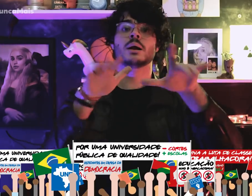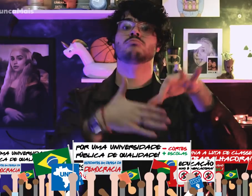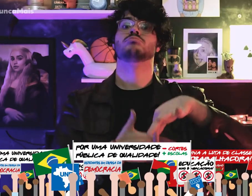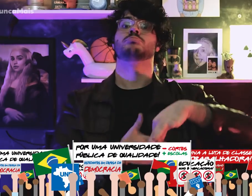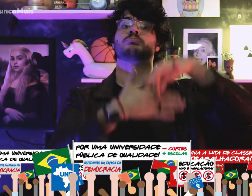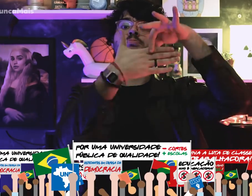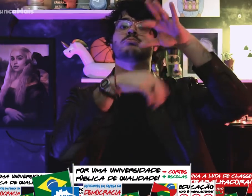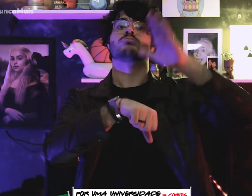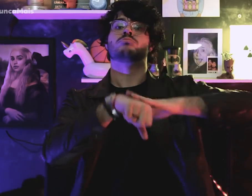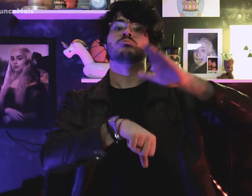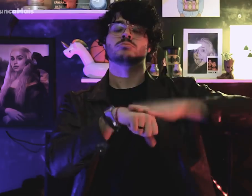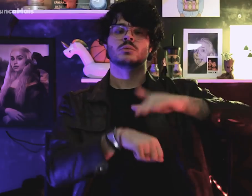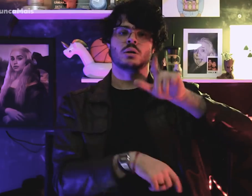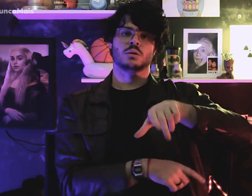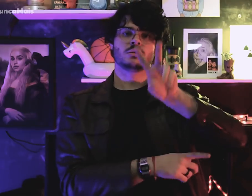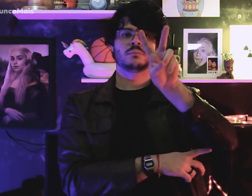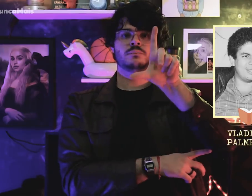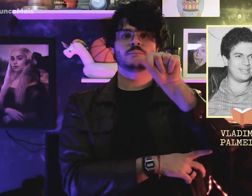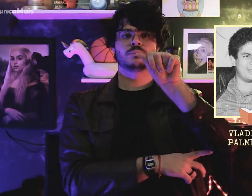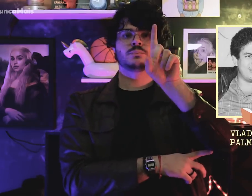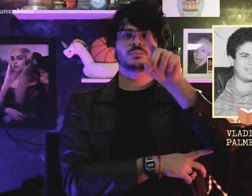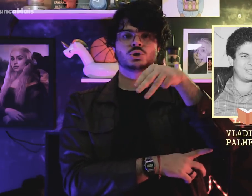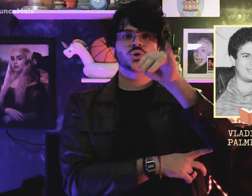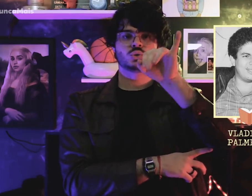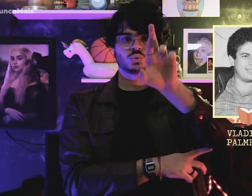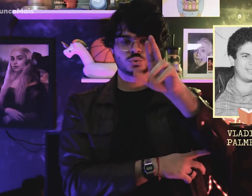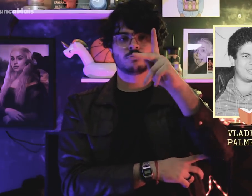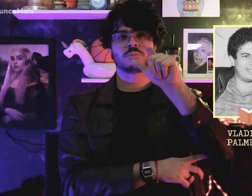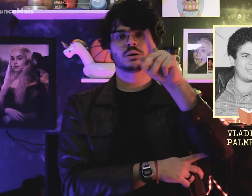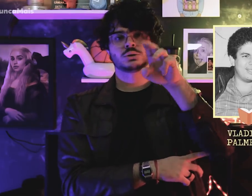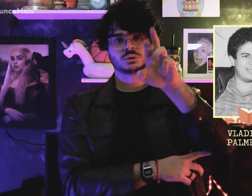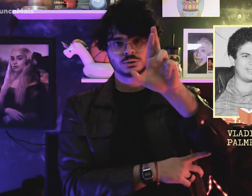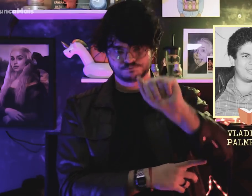led by Vladimir Palmeira.